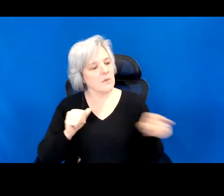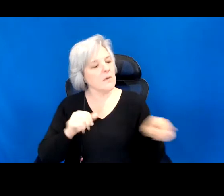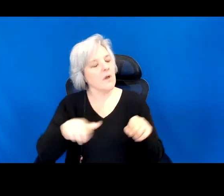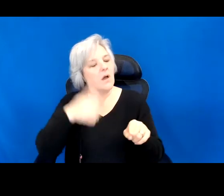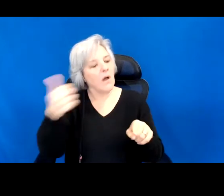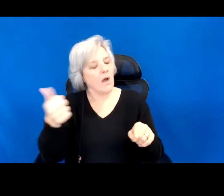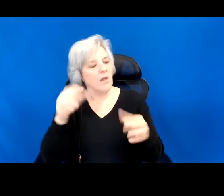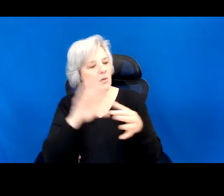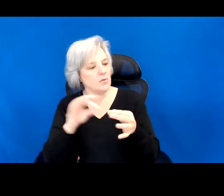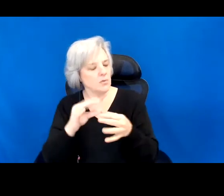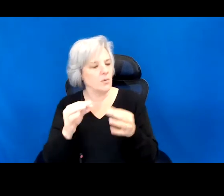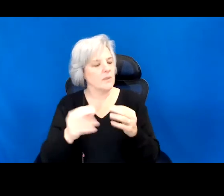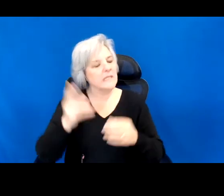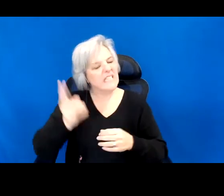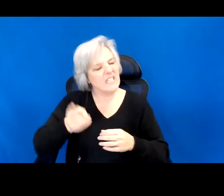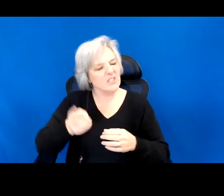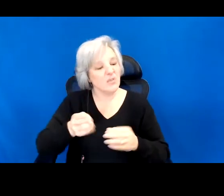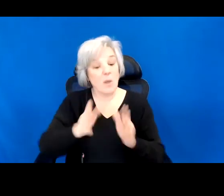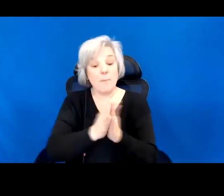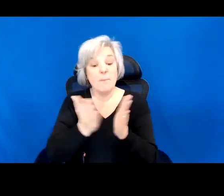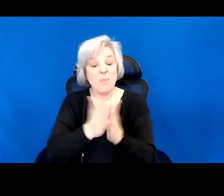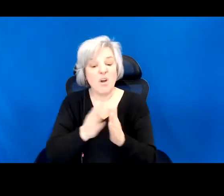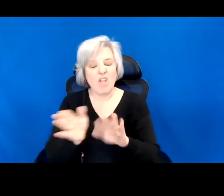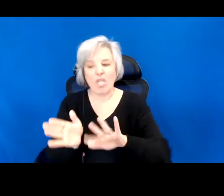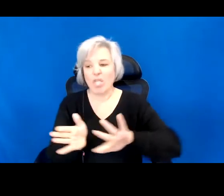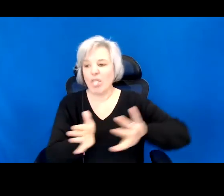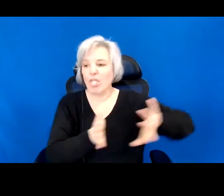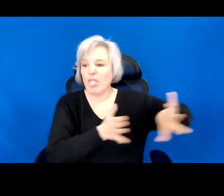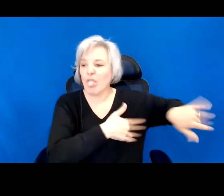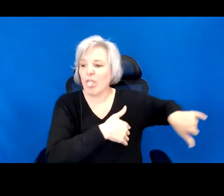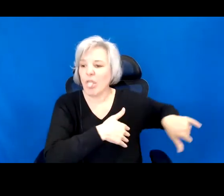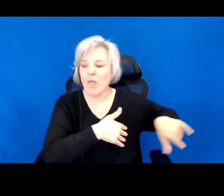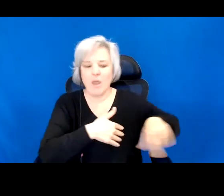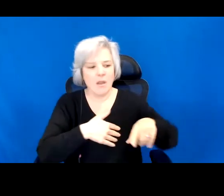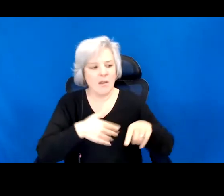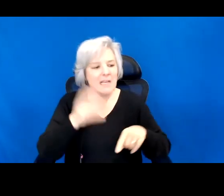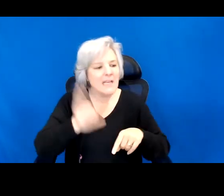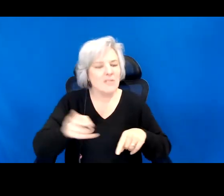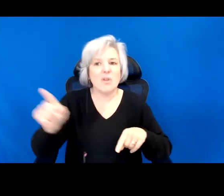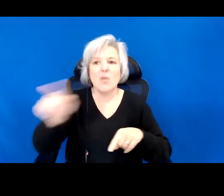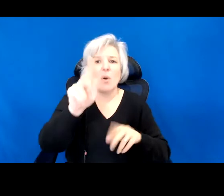omitted by the textbooks. The histories of those who have faced annihilation,